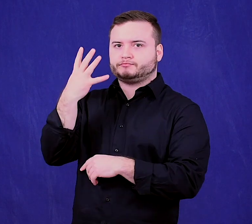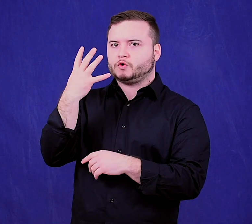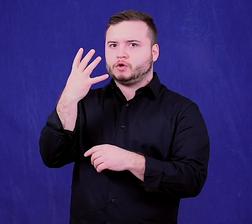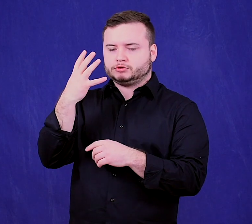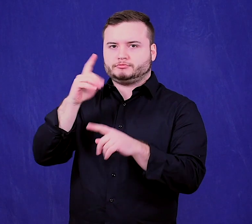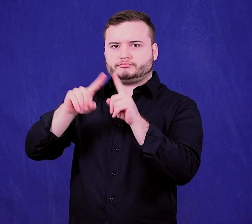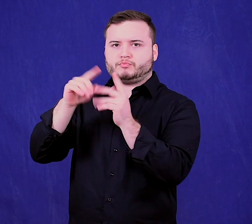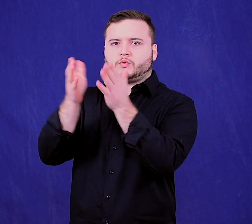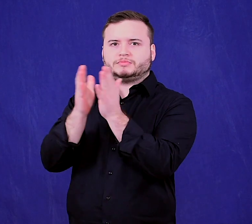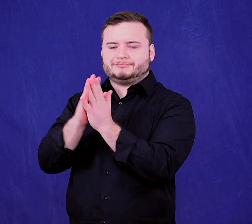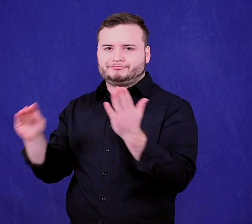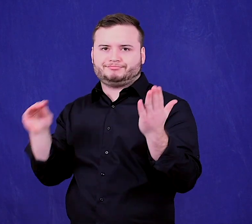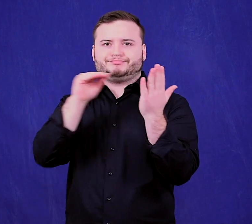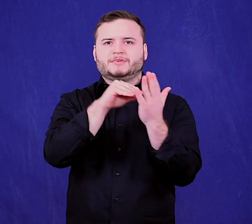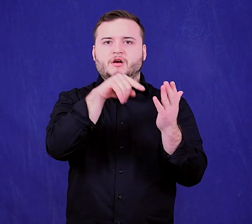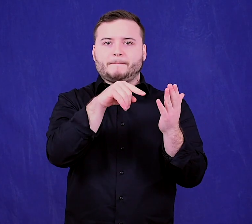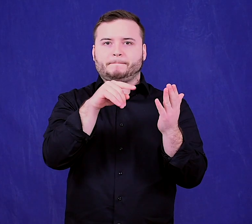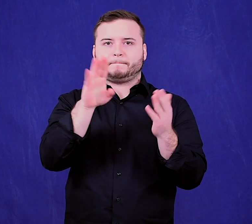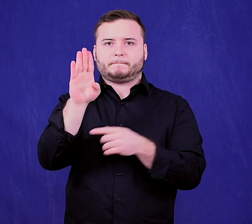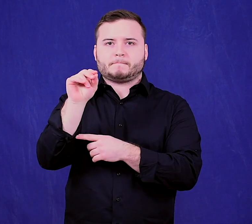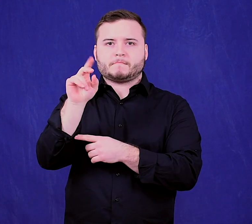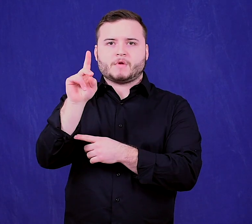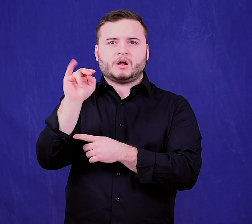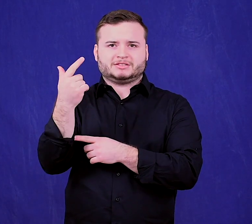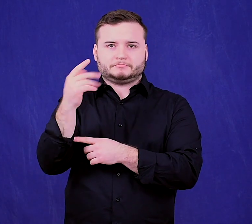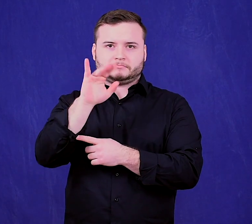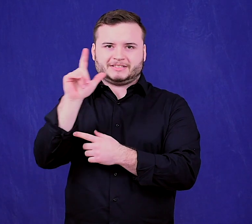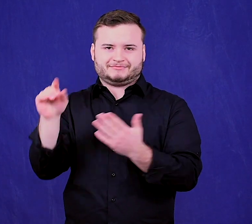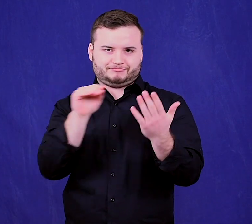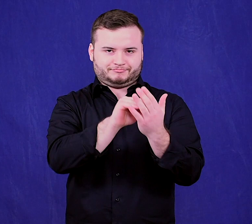Academies’ 4 requests in the bonding bill.